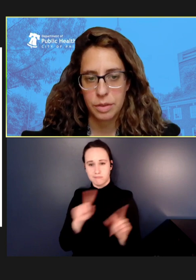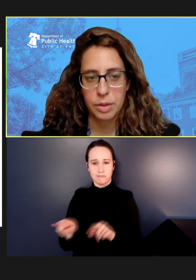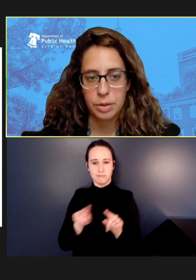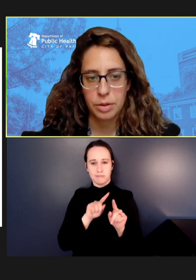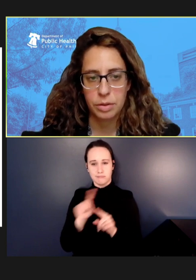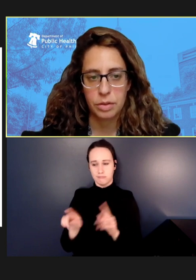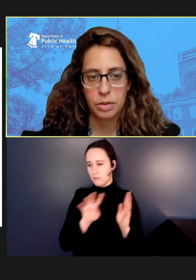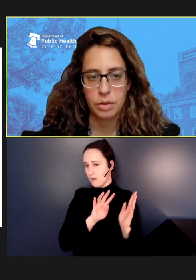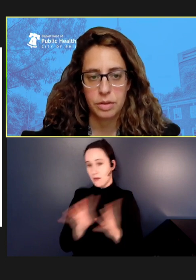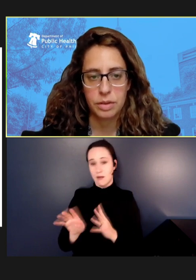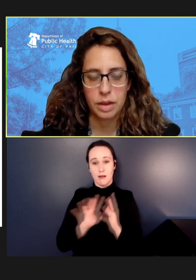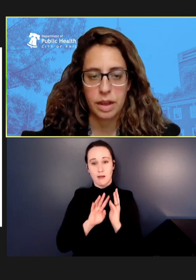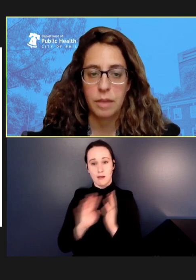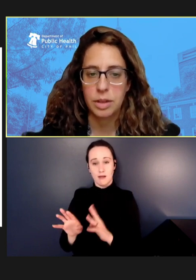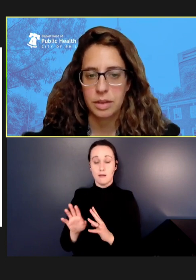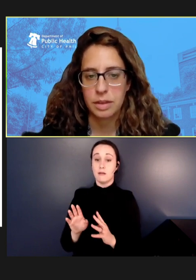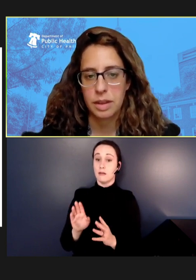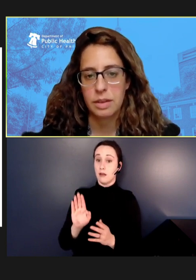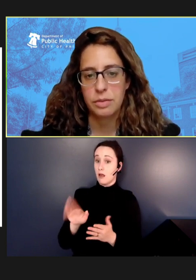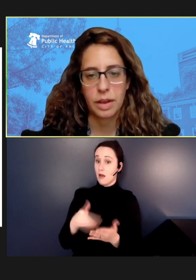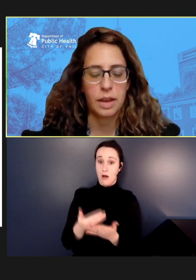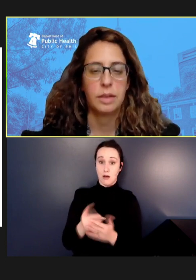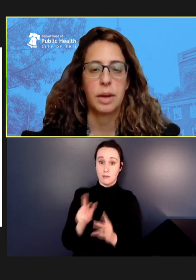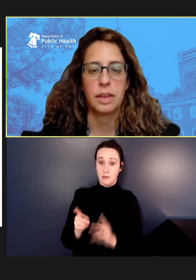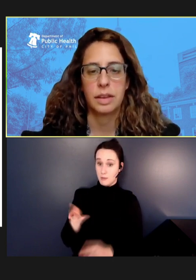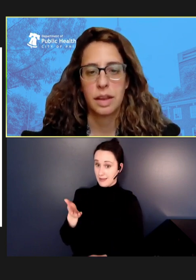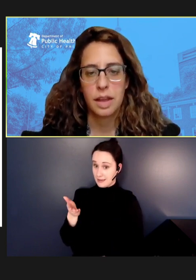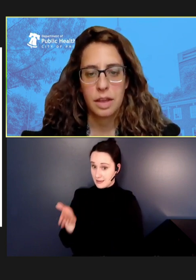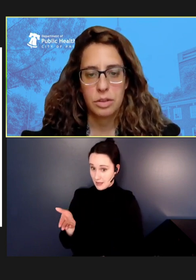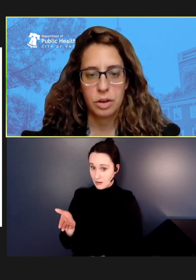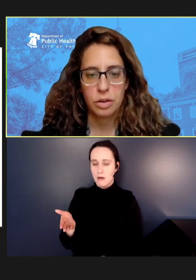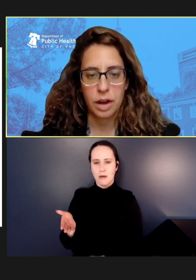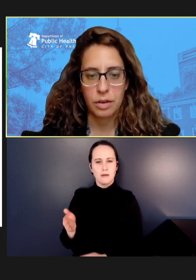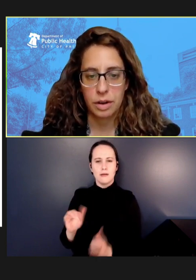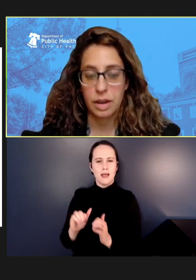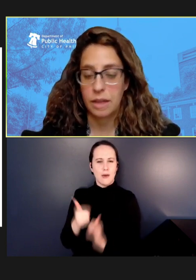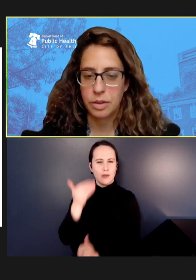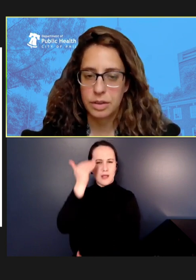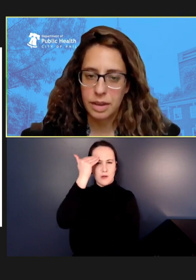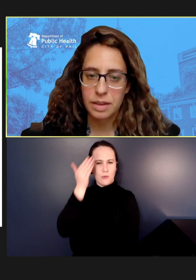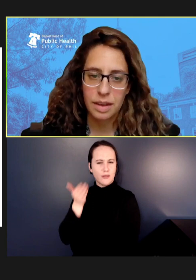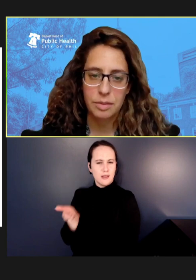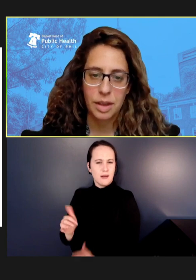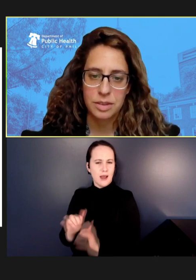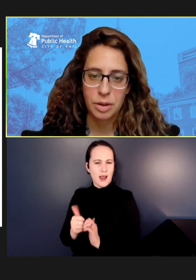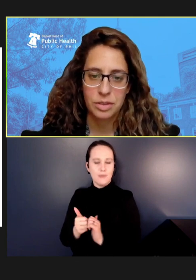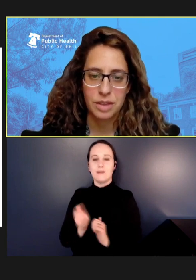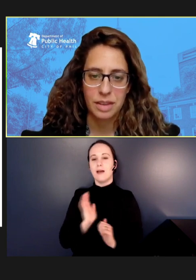people who came to this clinic found out about it through our canvassing, as opposed to any of